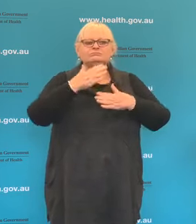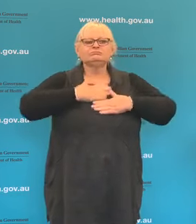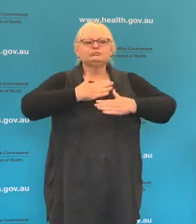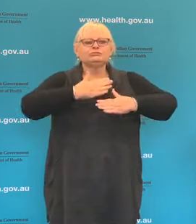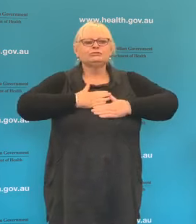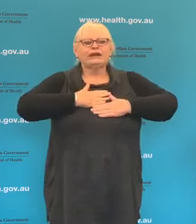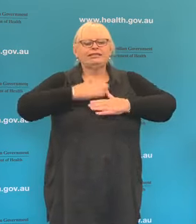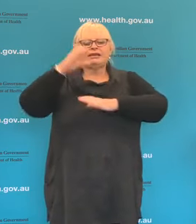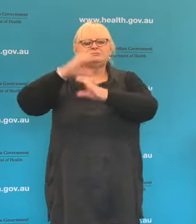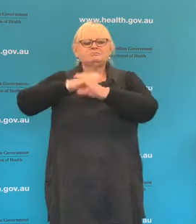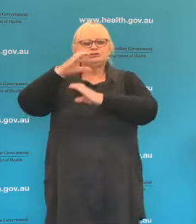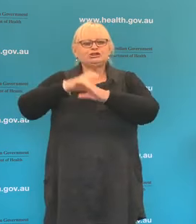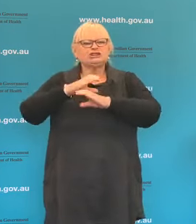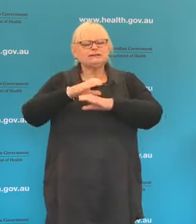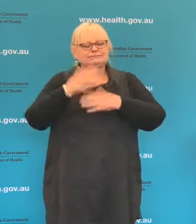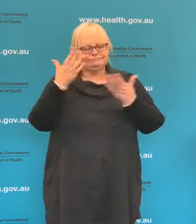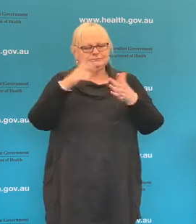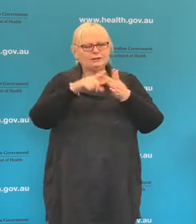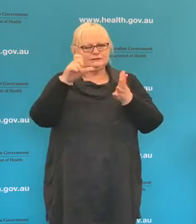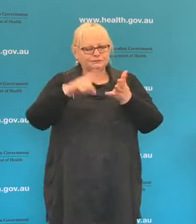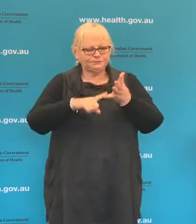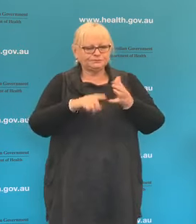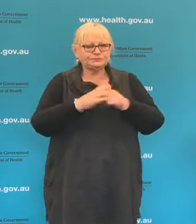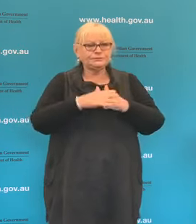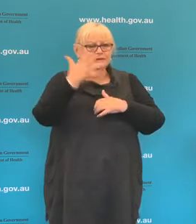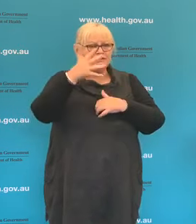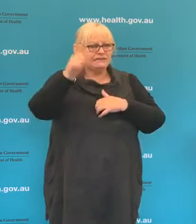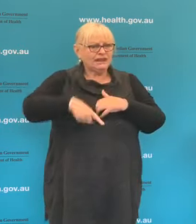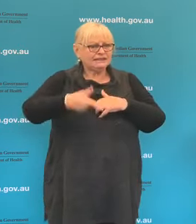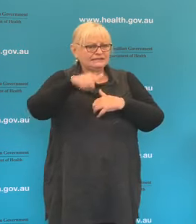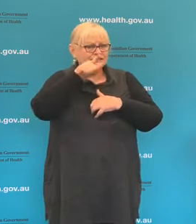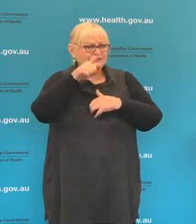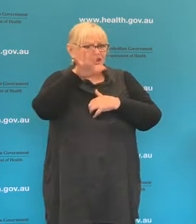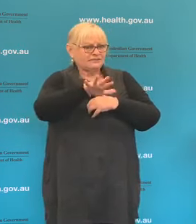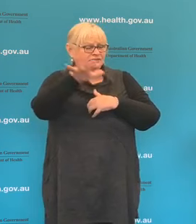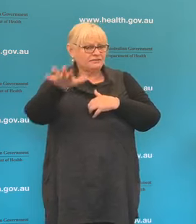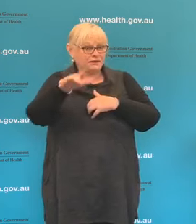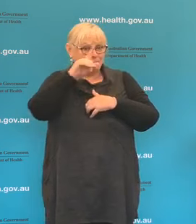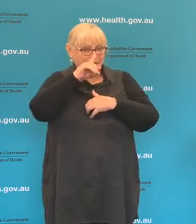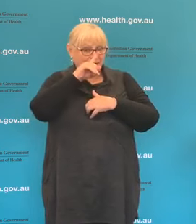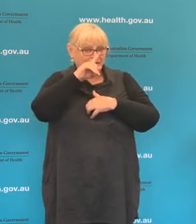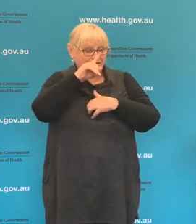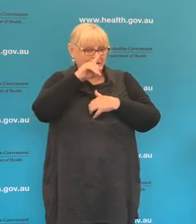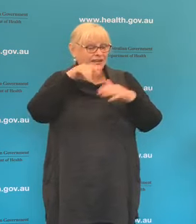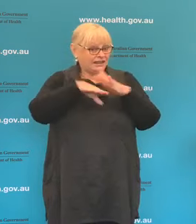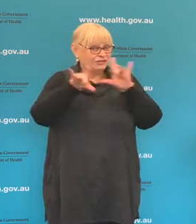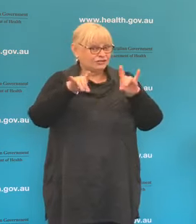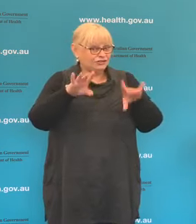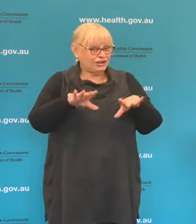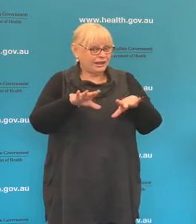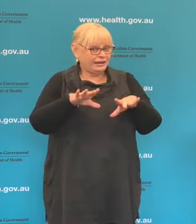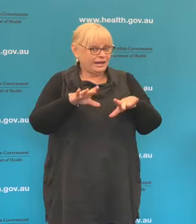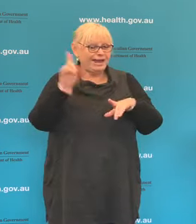important to note that 5,755 people in Australia are reported to have recovered